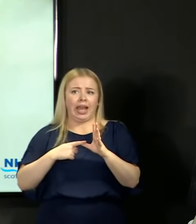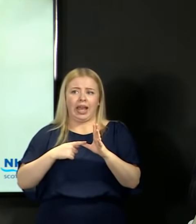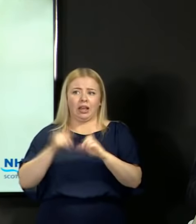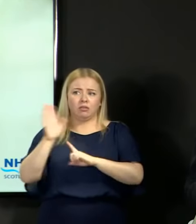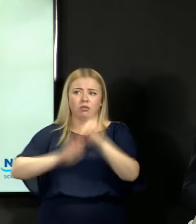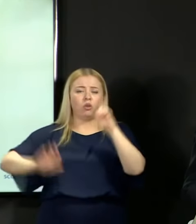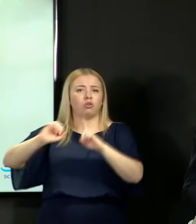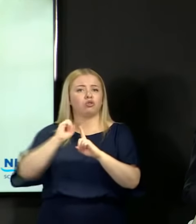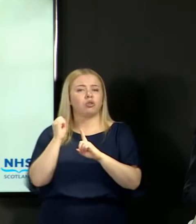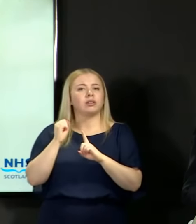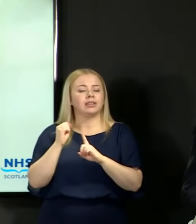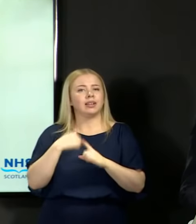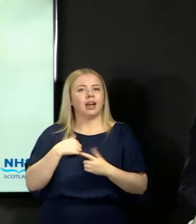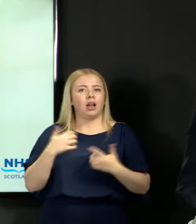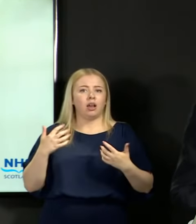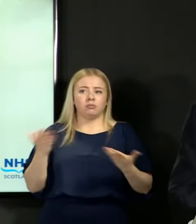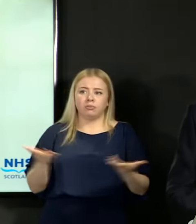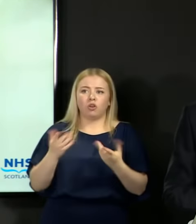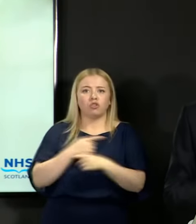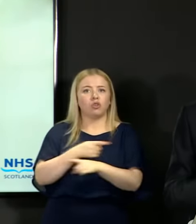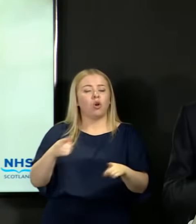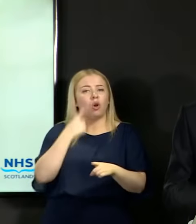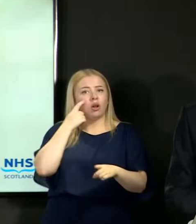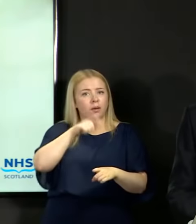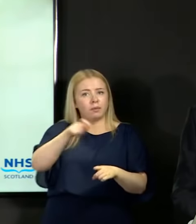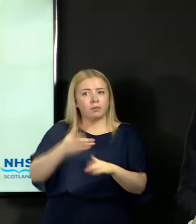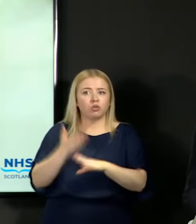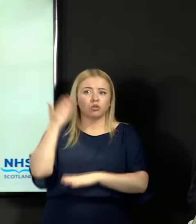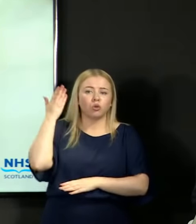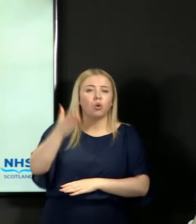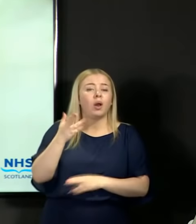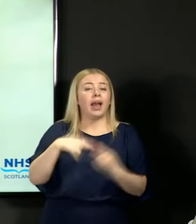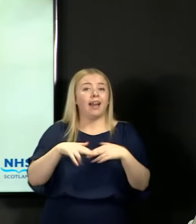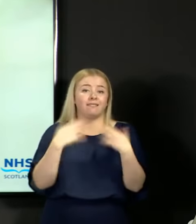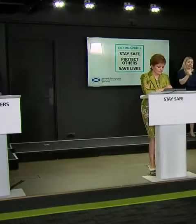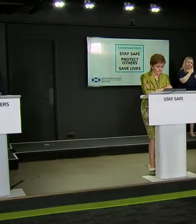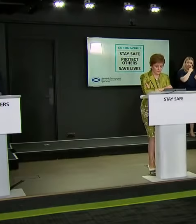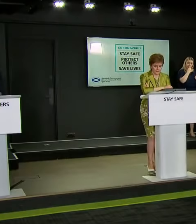breadth of the country. And I would encourage young people to come forward on that basis if they have the evidence to support it.